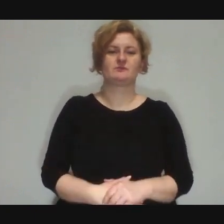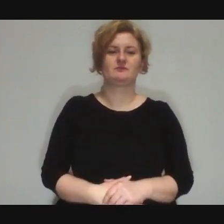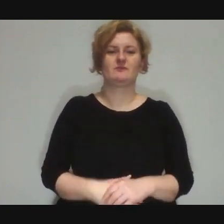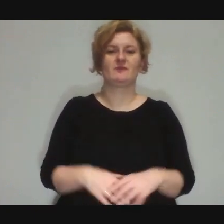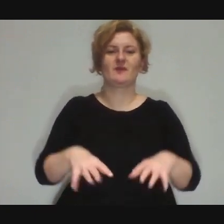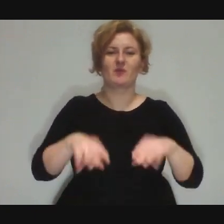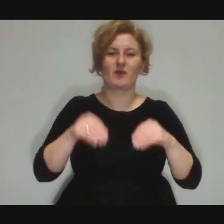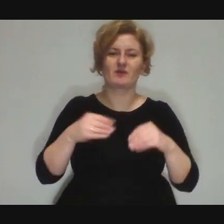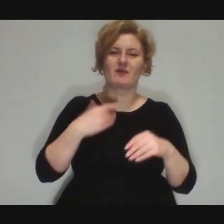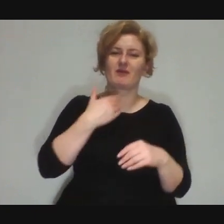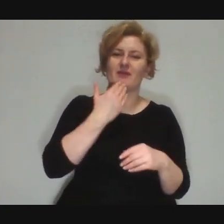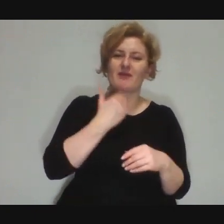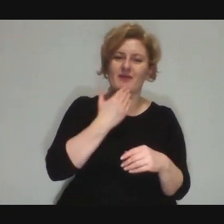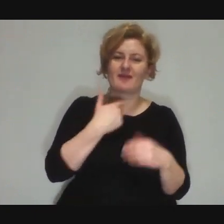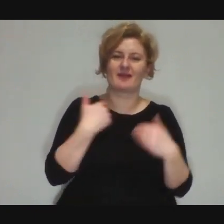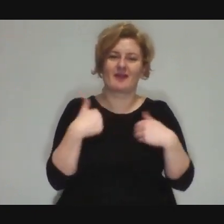a show...